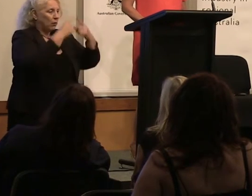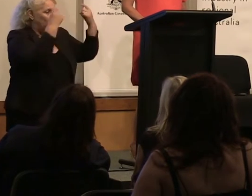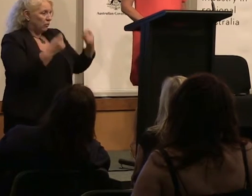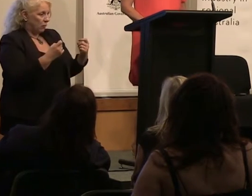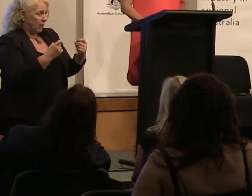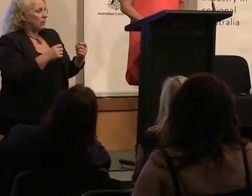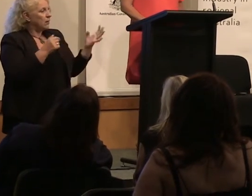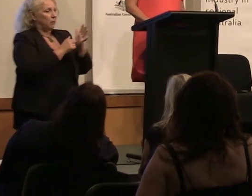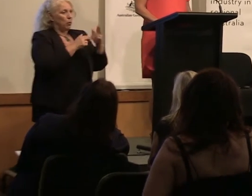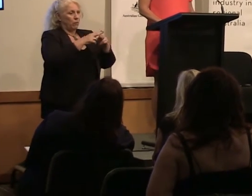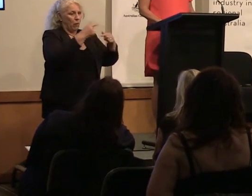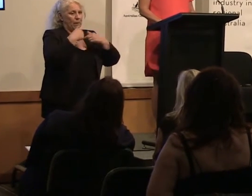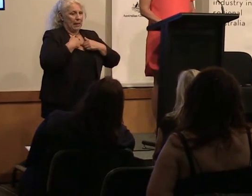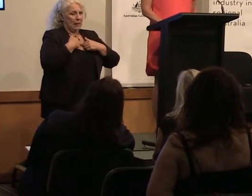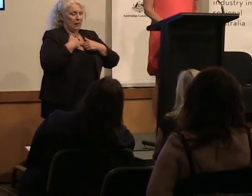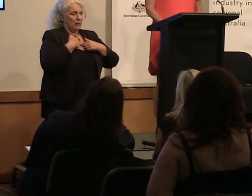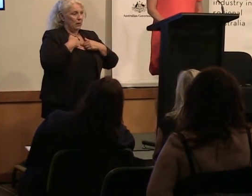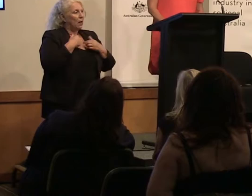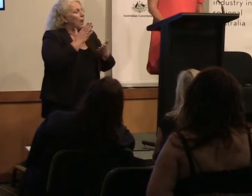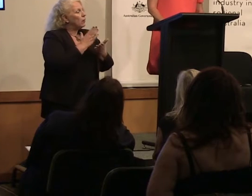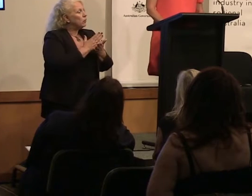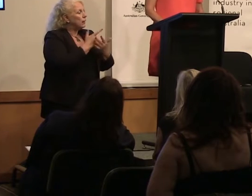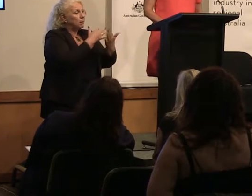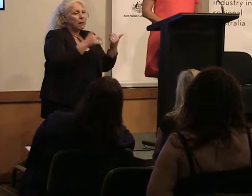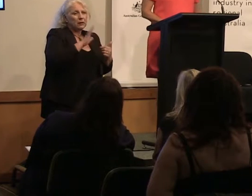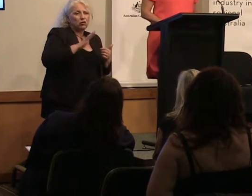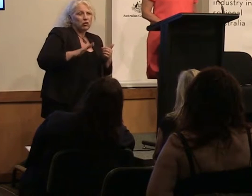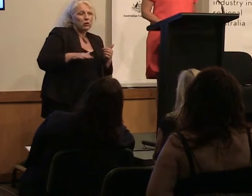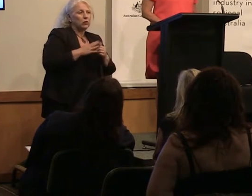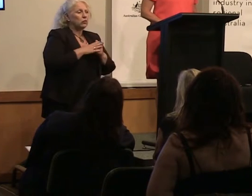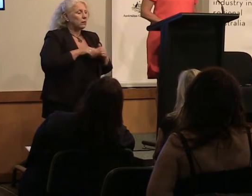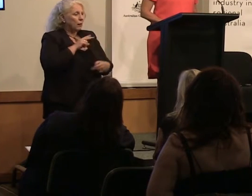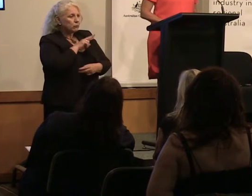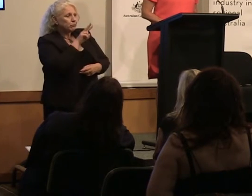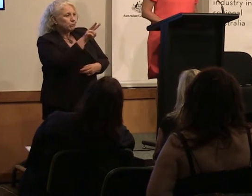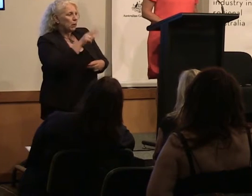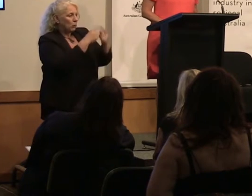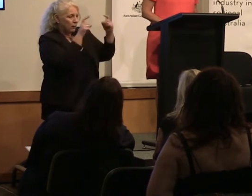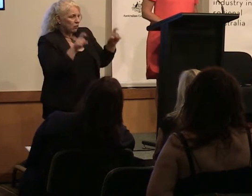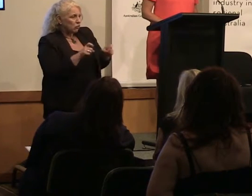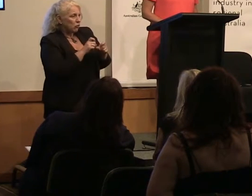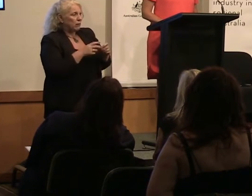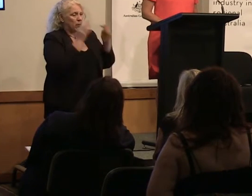And given that many children engage in screen content from a really early age,